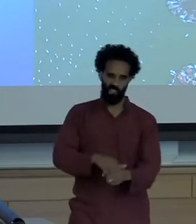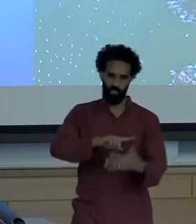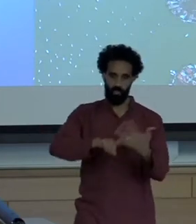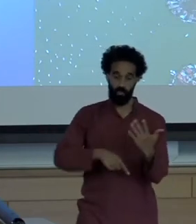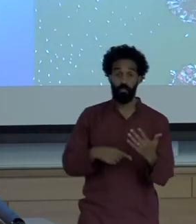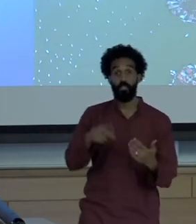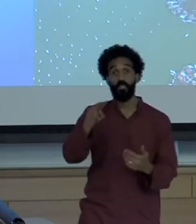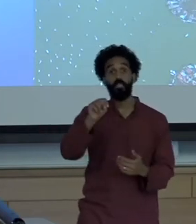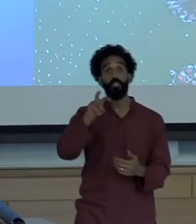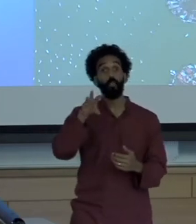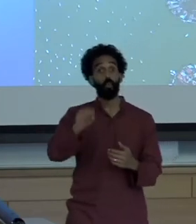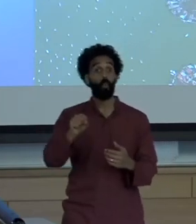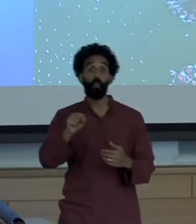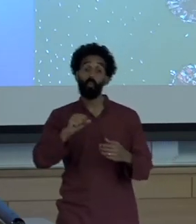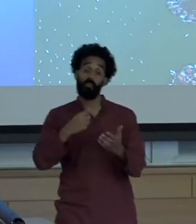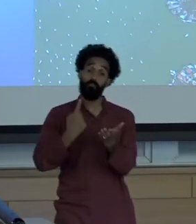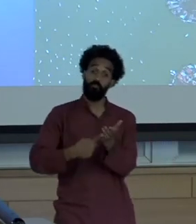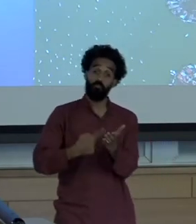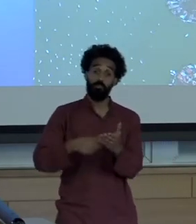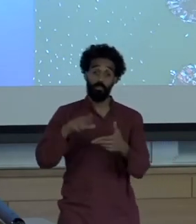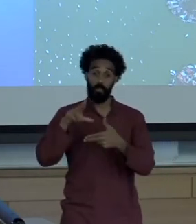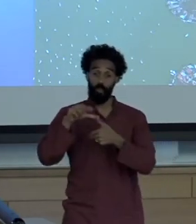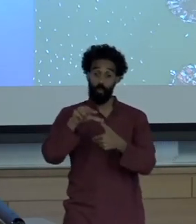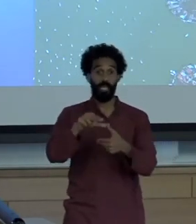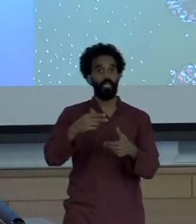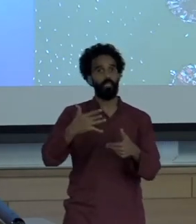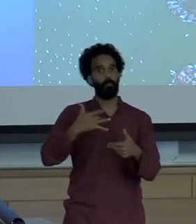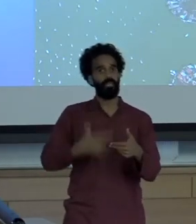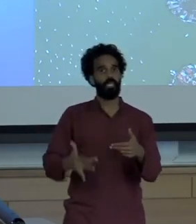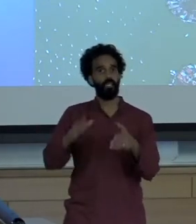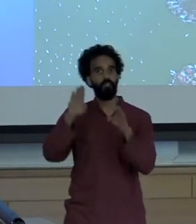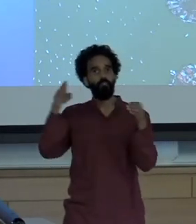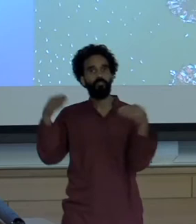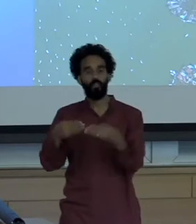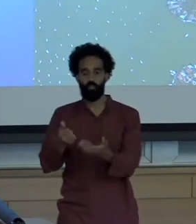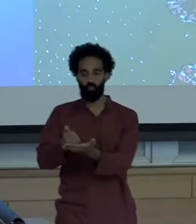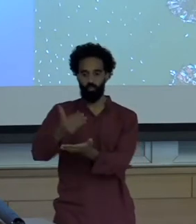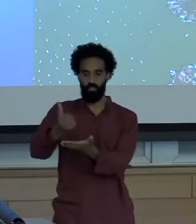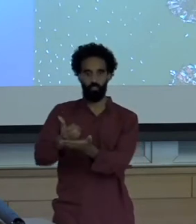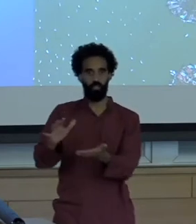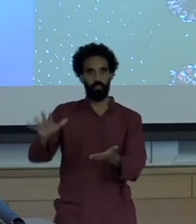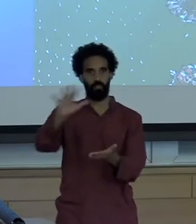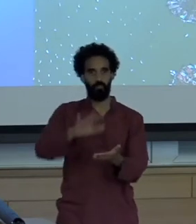hurricane cleanup focus on the wealthy areas even as the post storm debris is